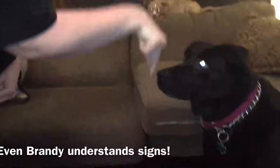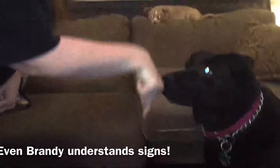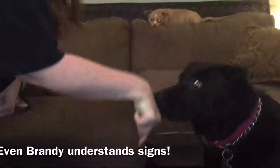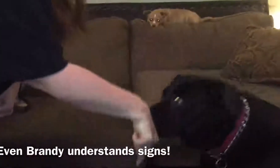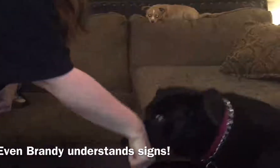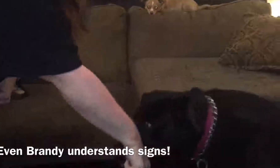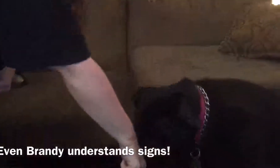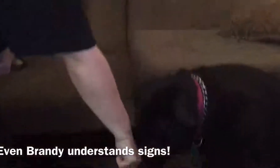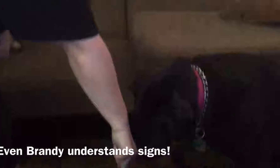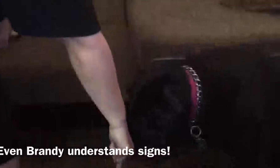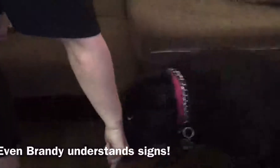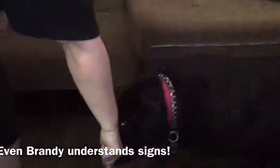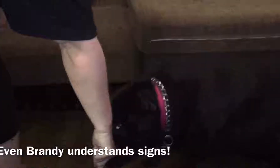down